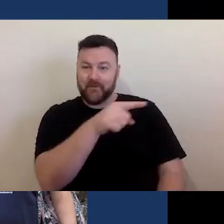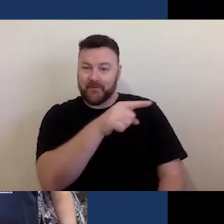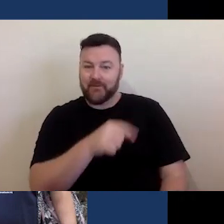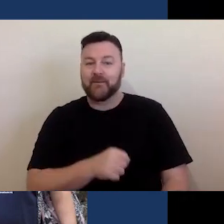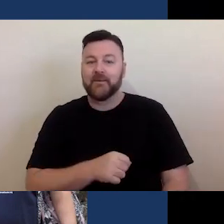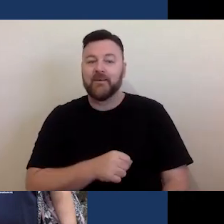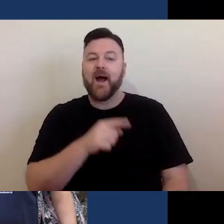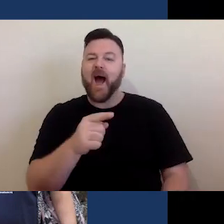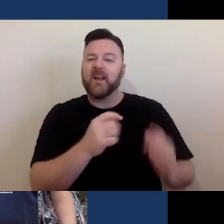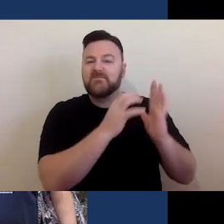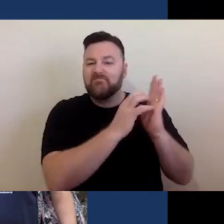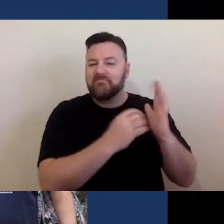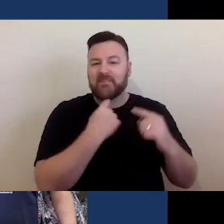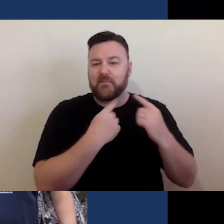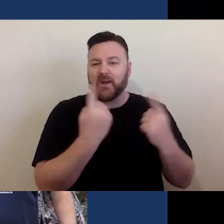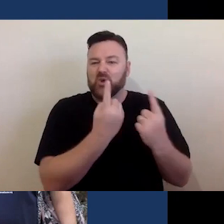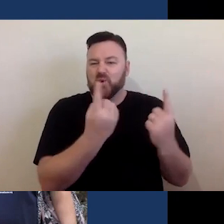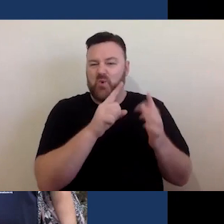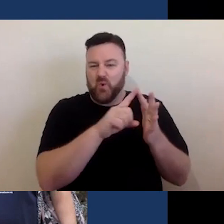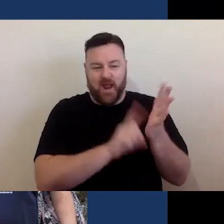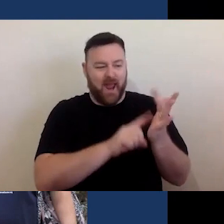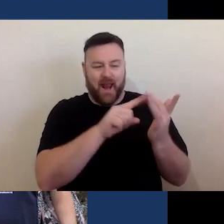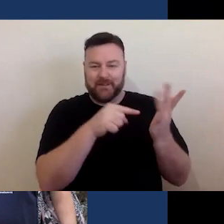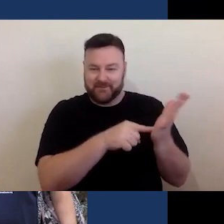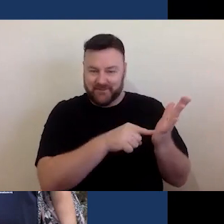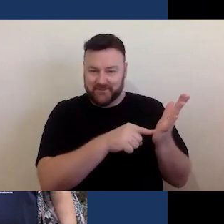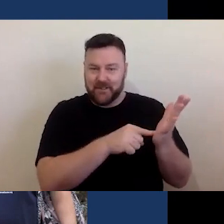some text to introduce our guest speaker. There is an image of the